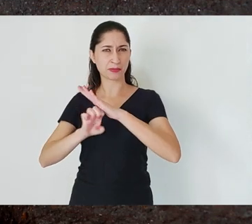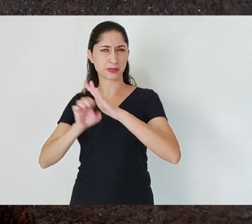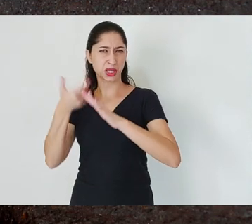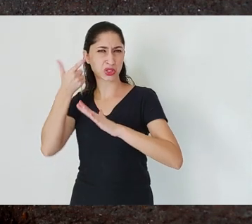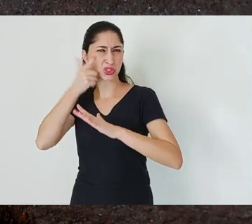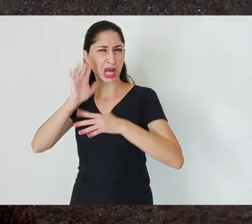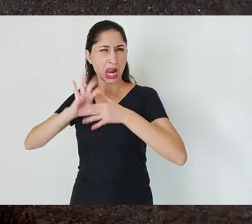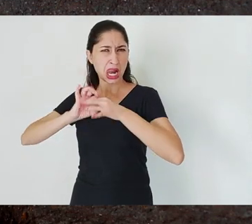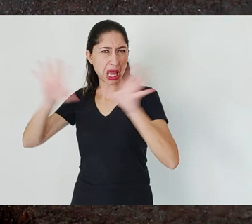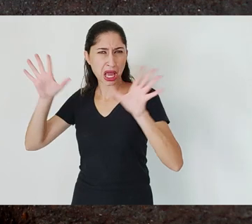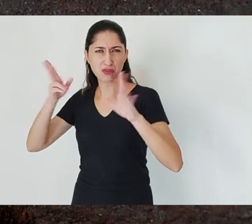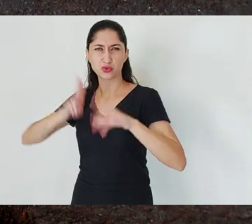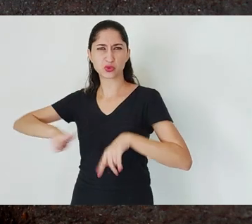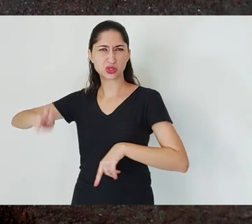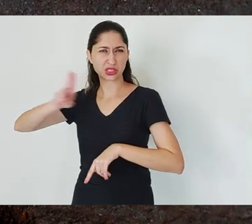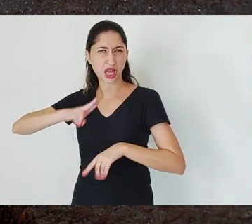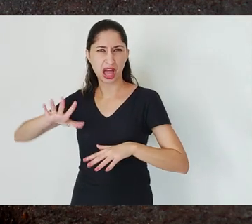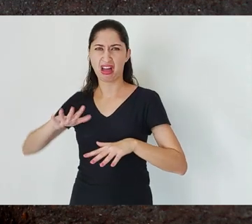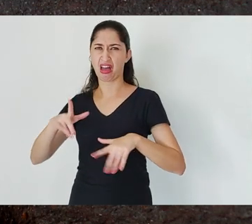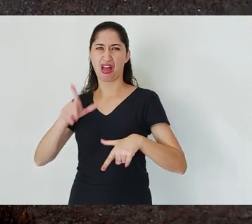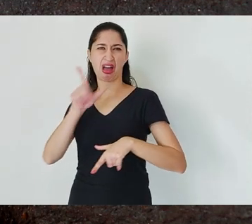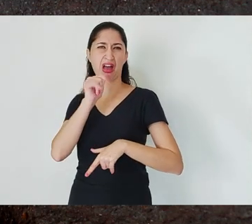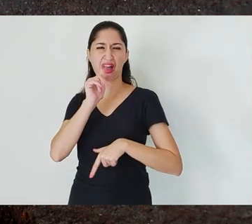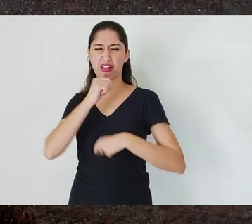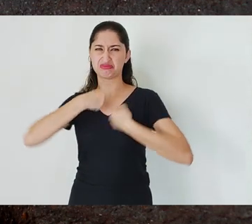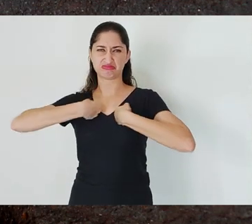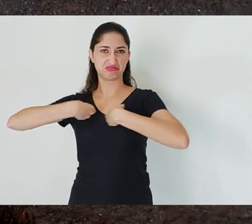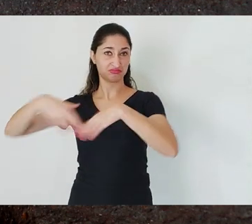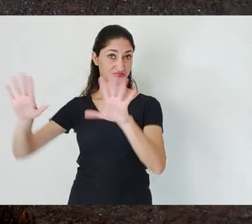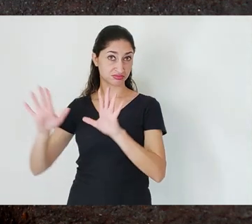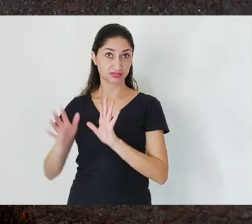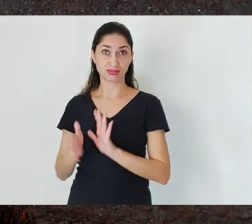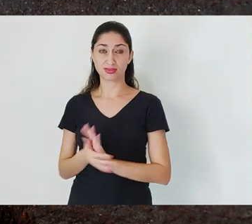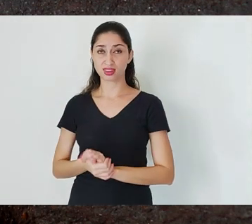relationship between groundwater and surface water,